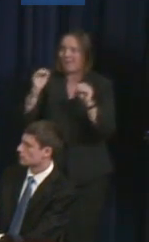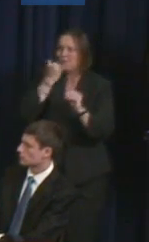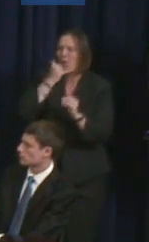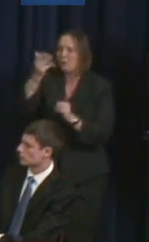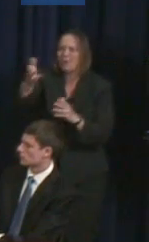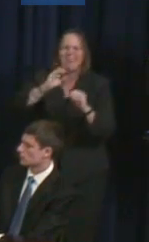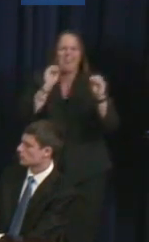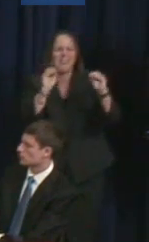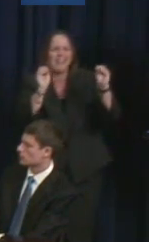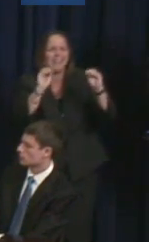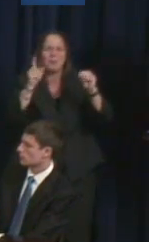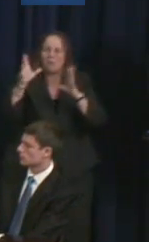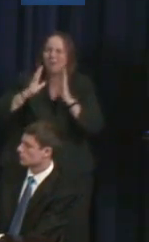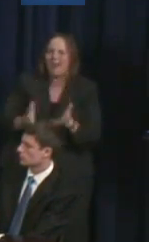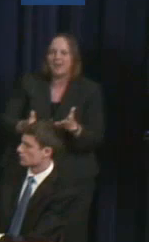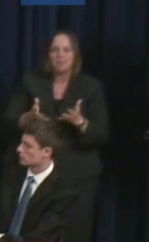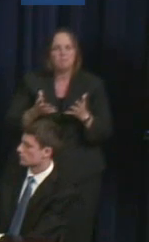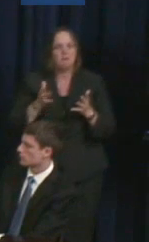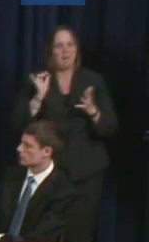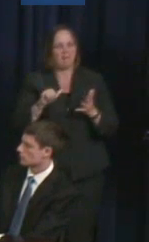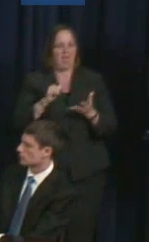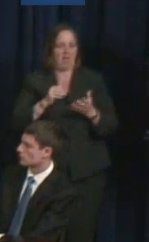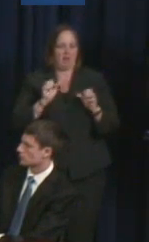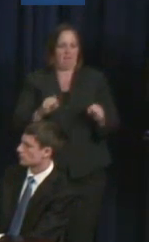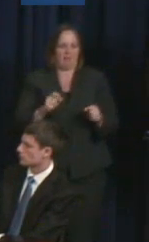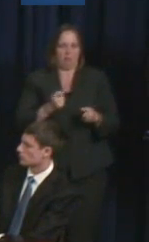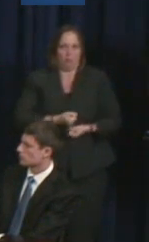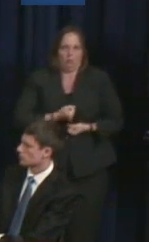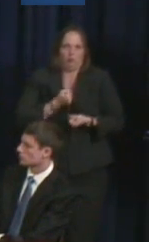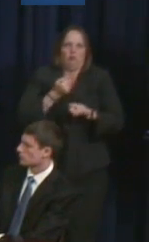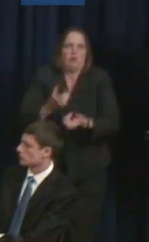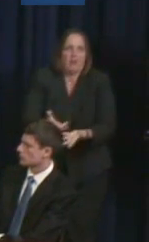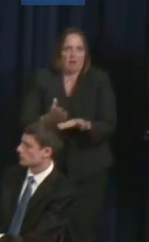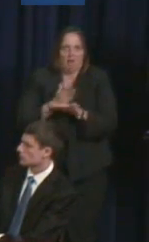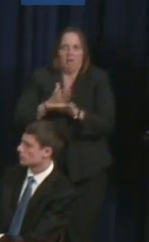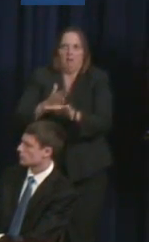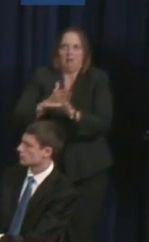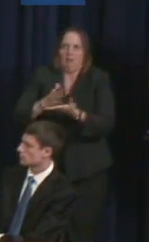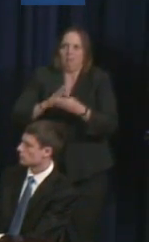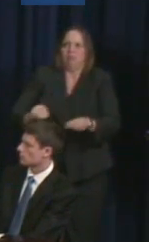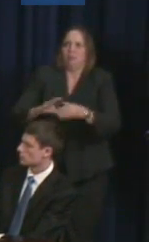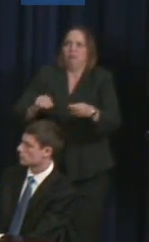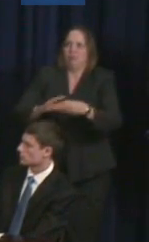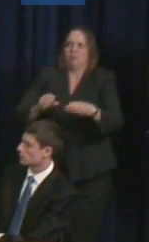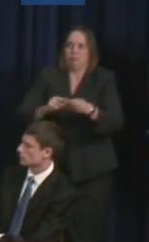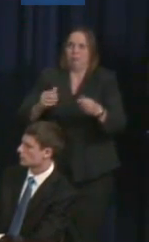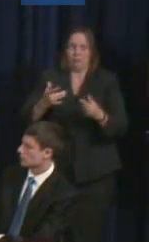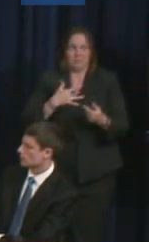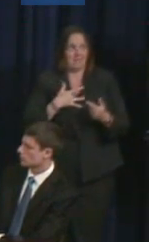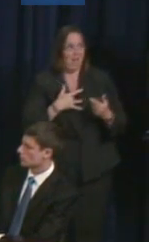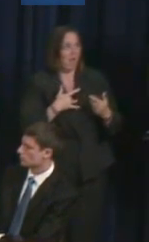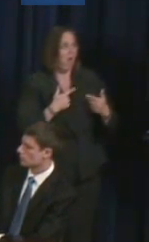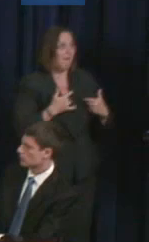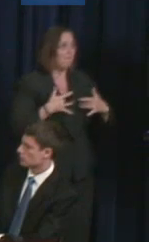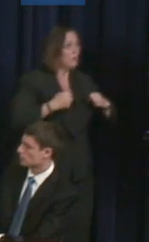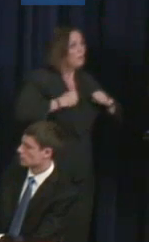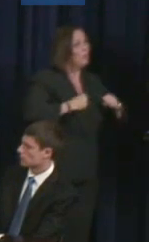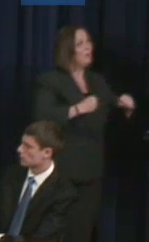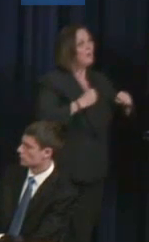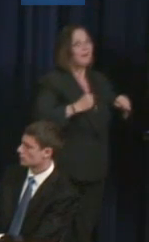Or if you're the one living with the disability, there's nothing wrong with you, you know? And it's okay to have up days and down days. And it's okay to be public about that.